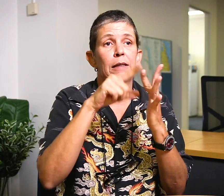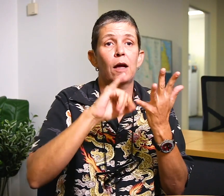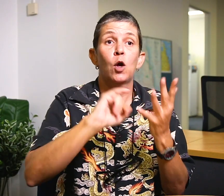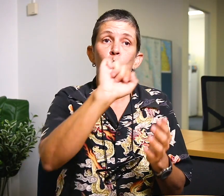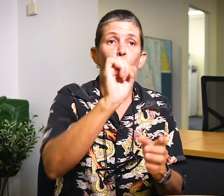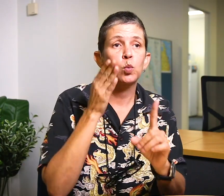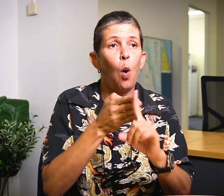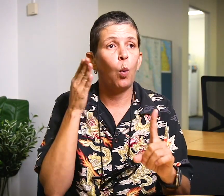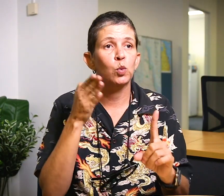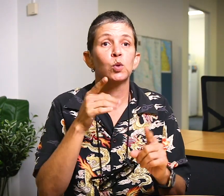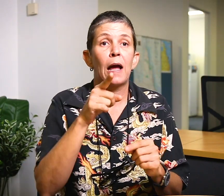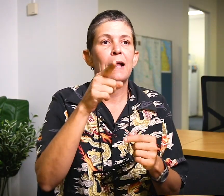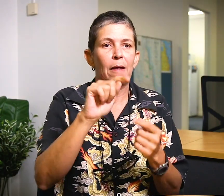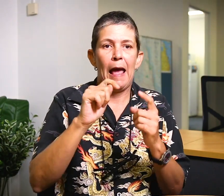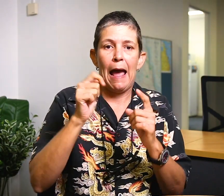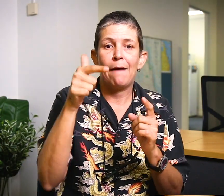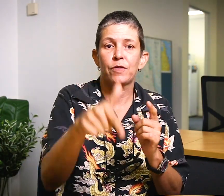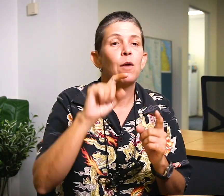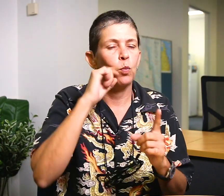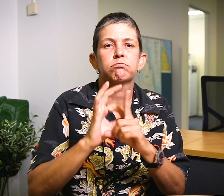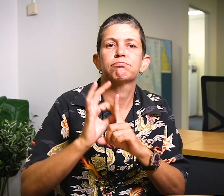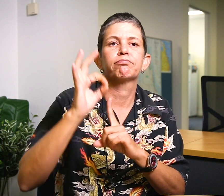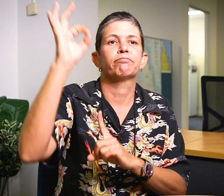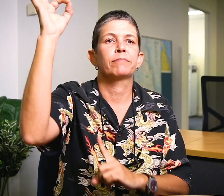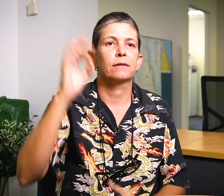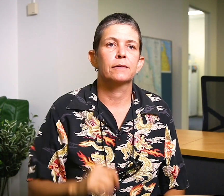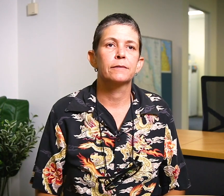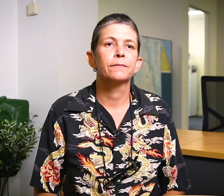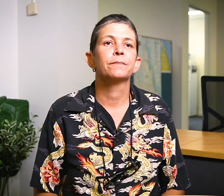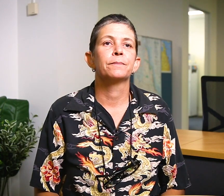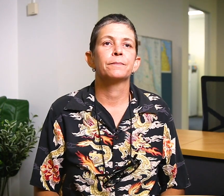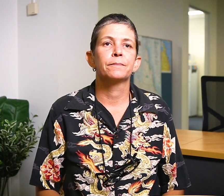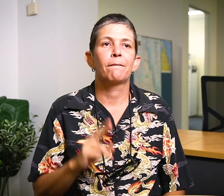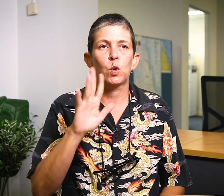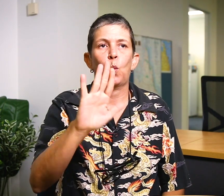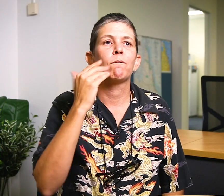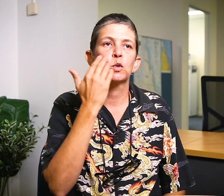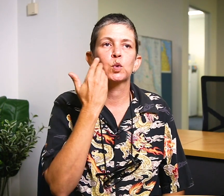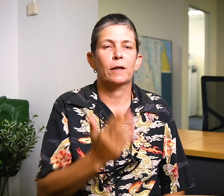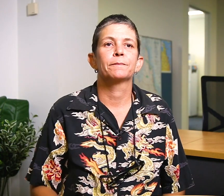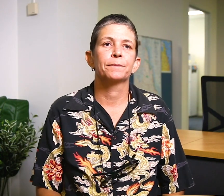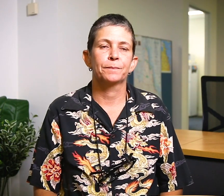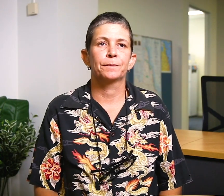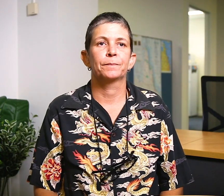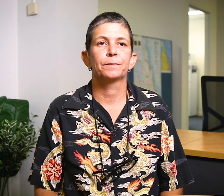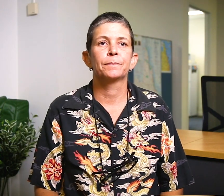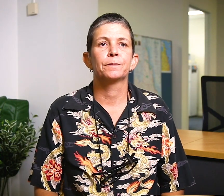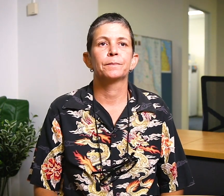you can tell the NDIS so that your life can improve for a better future!